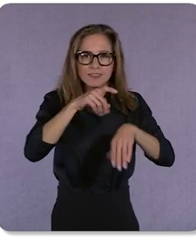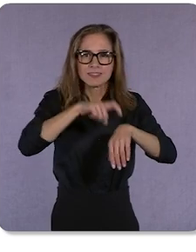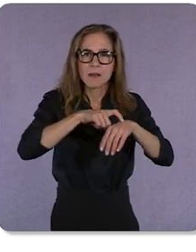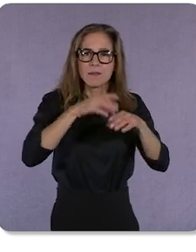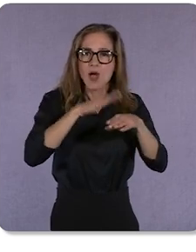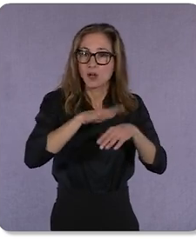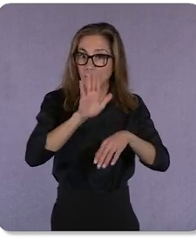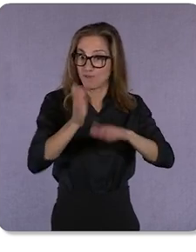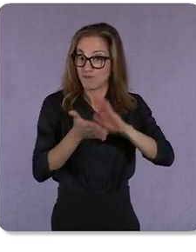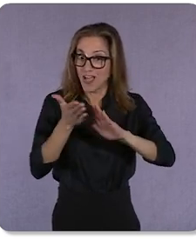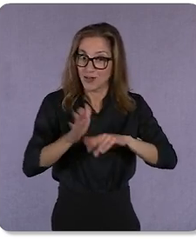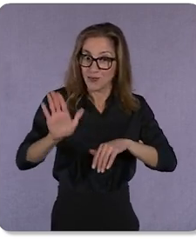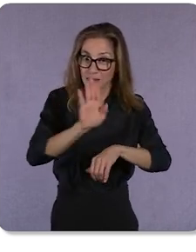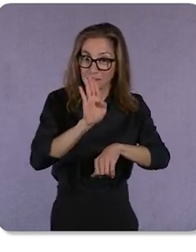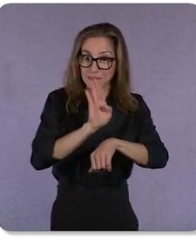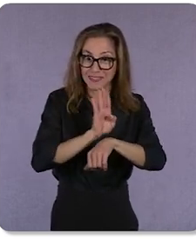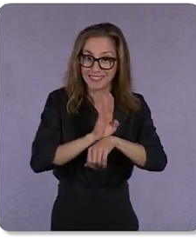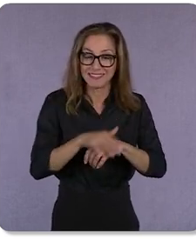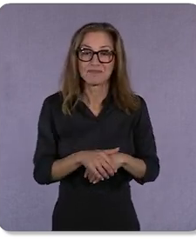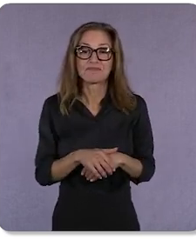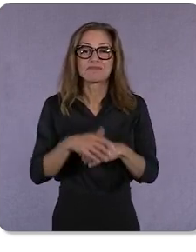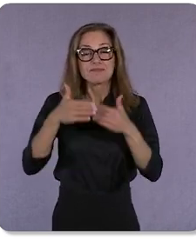At every step of your journey, Google is here to help.